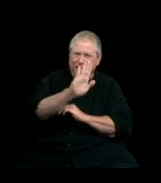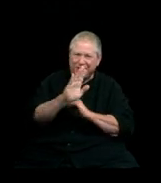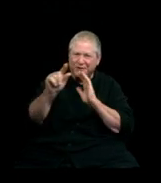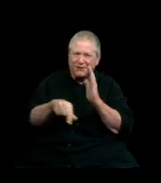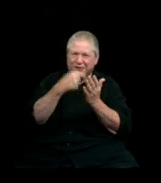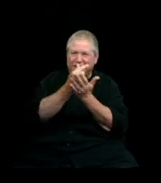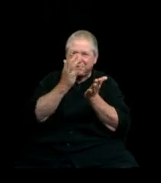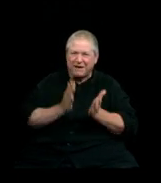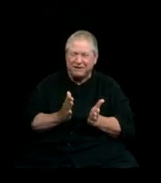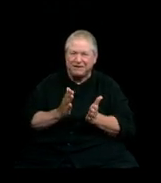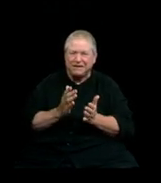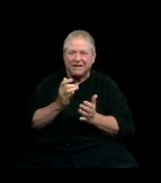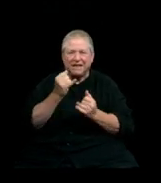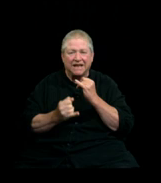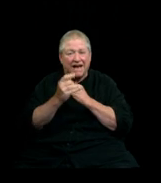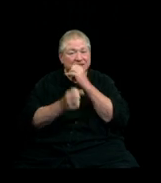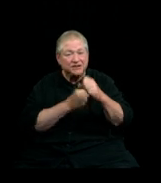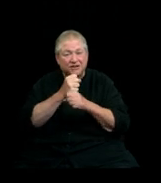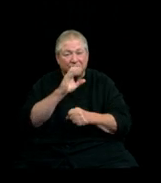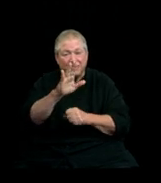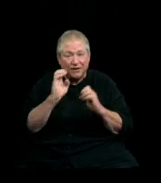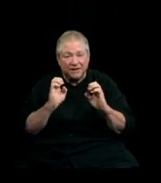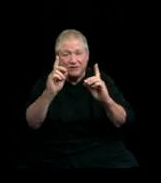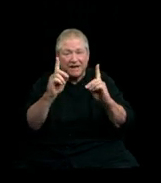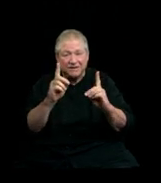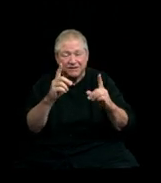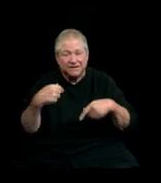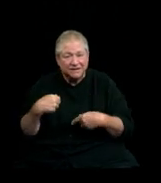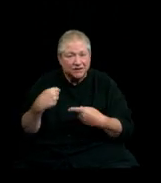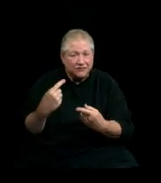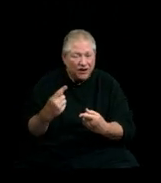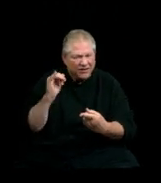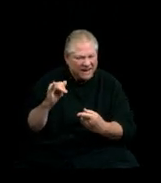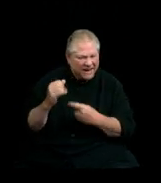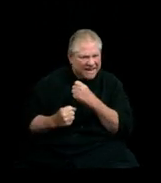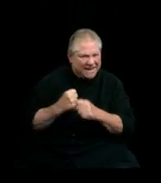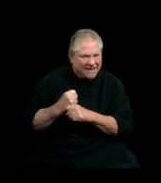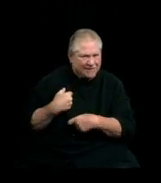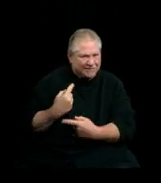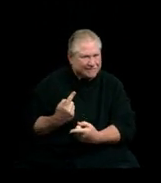The last year of your education so far was likely very different than you anticipated.